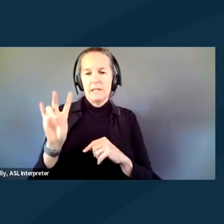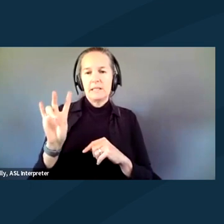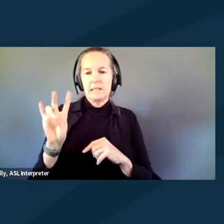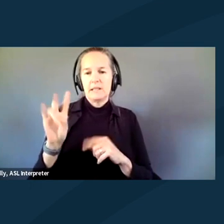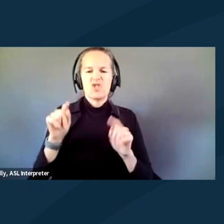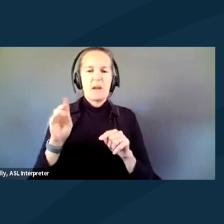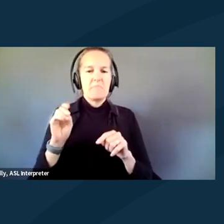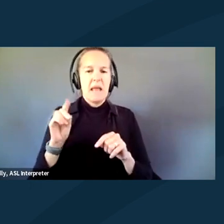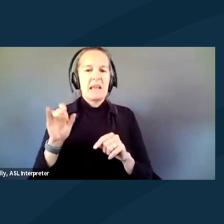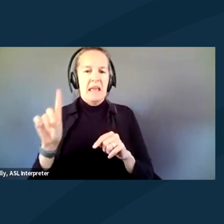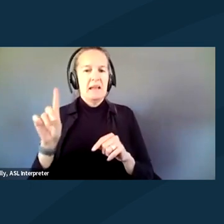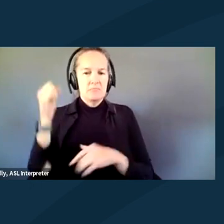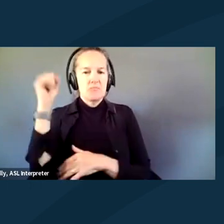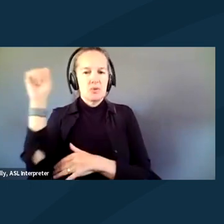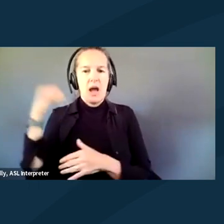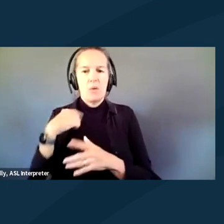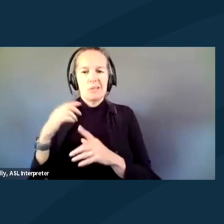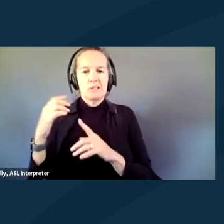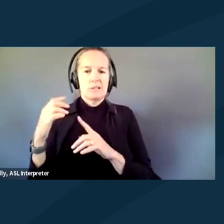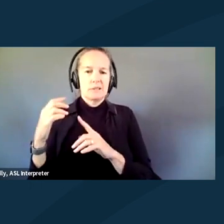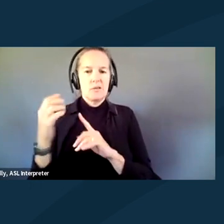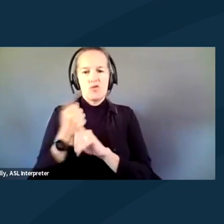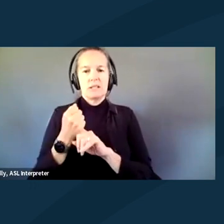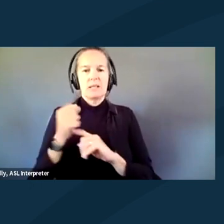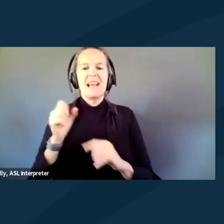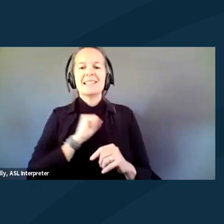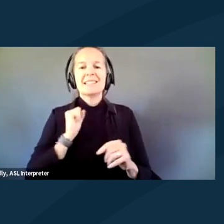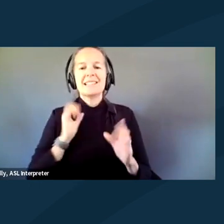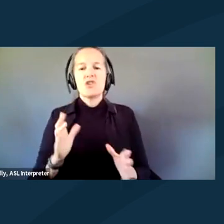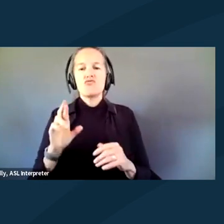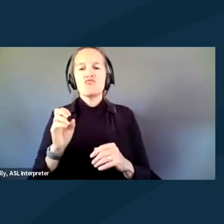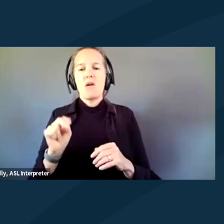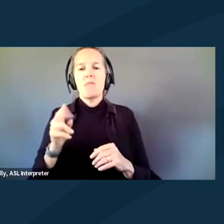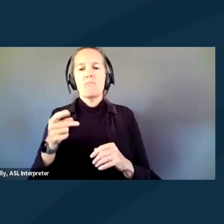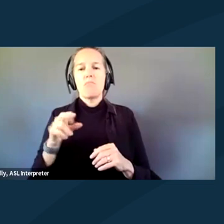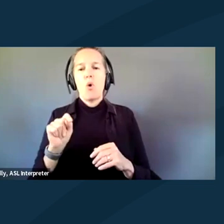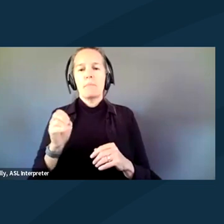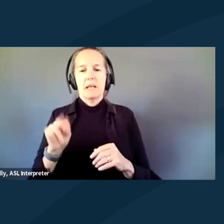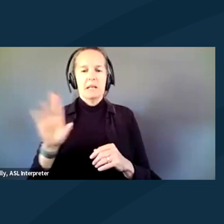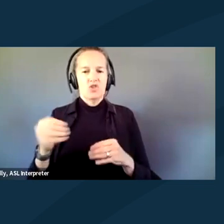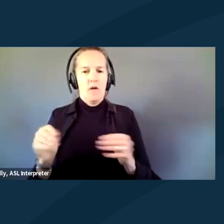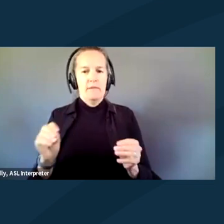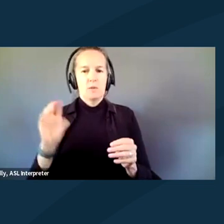I was arrested at Senator Rob Portman's office in Ohio. One thing that they did with me,